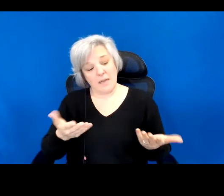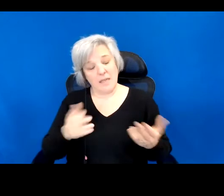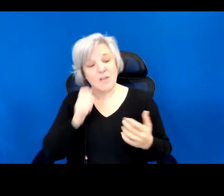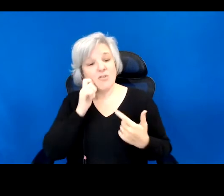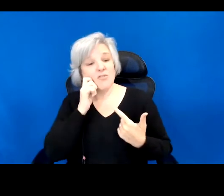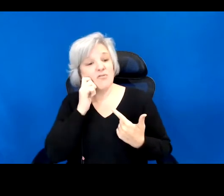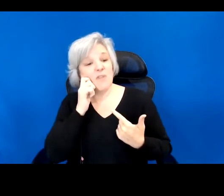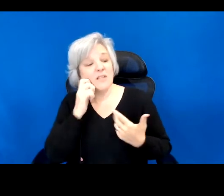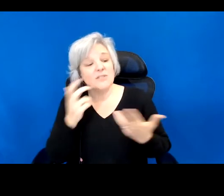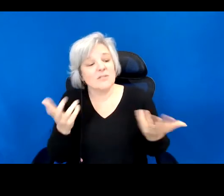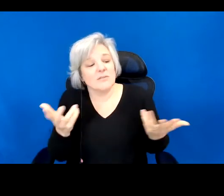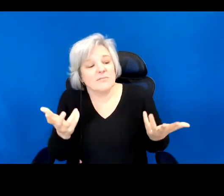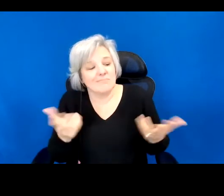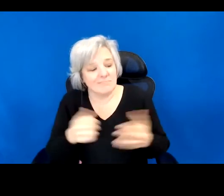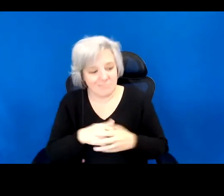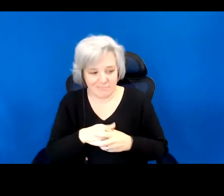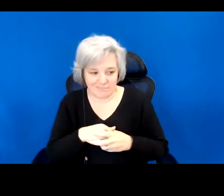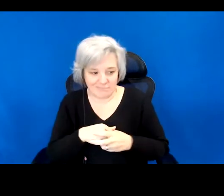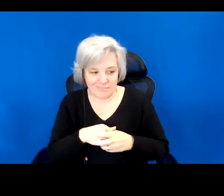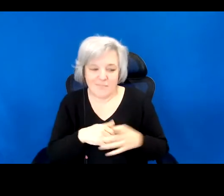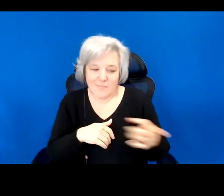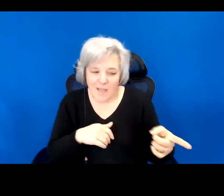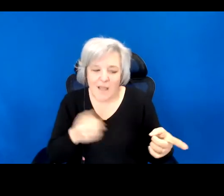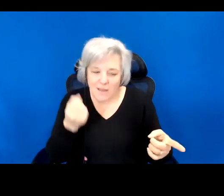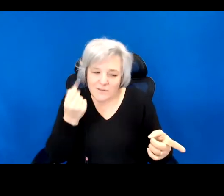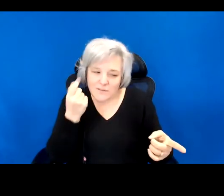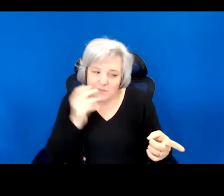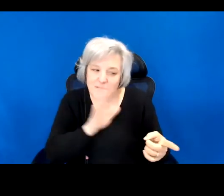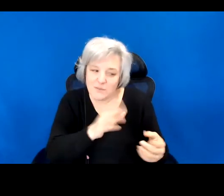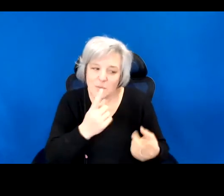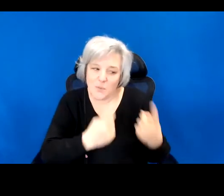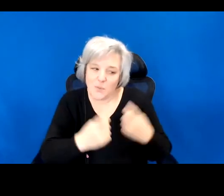of this nation. And the answer to that question must necessarily